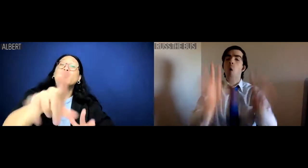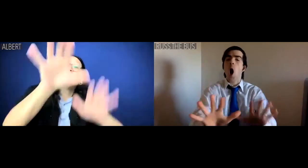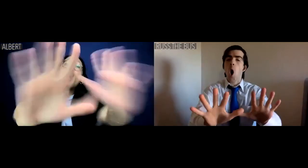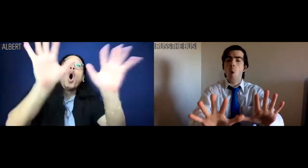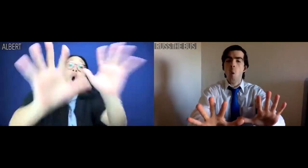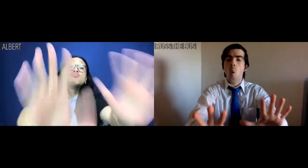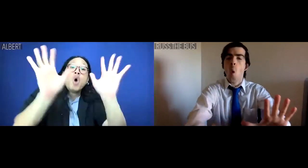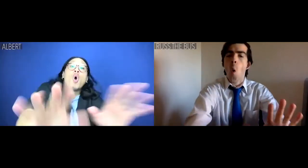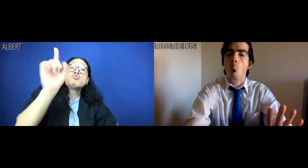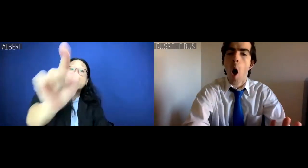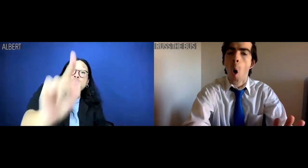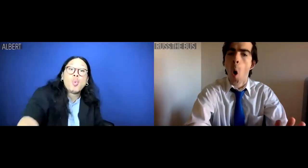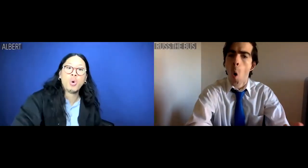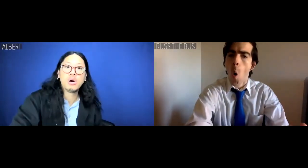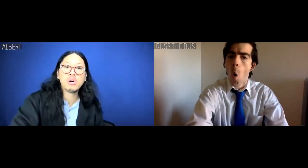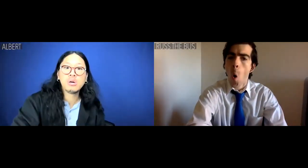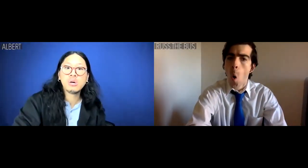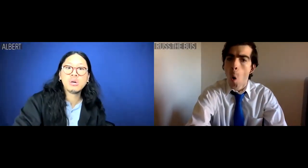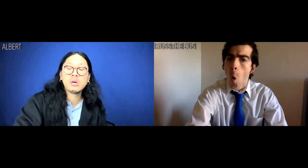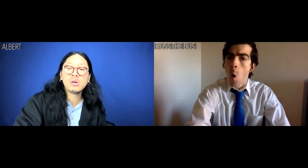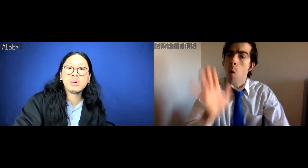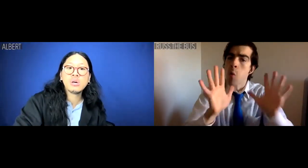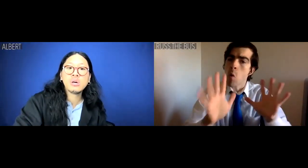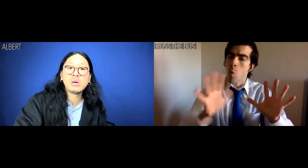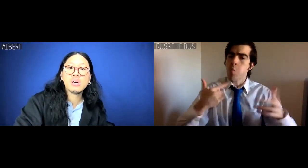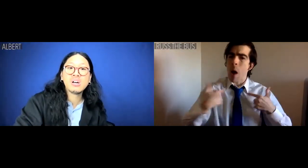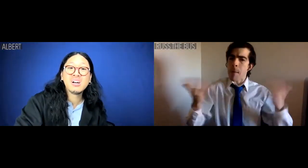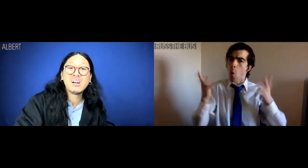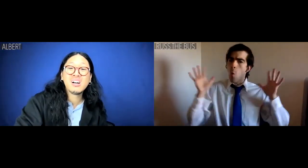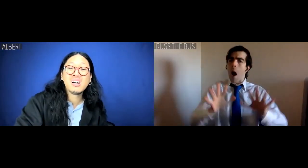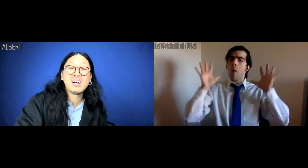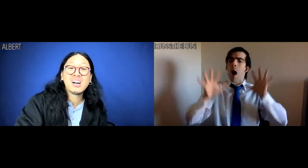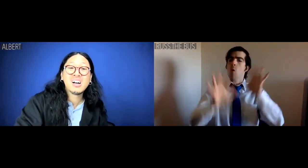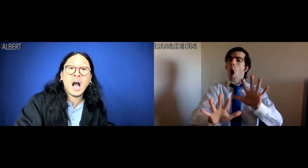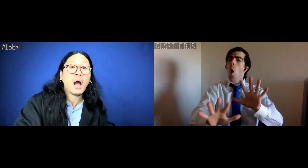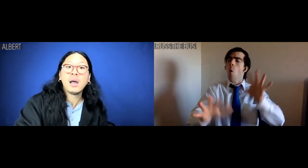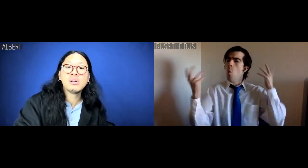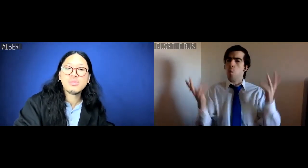Albert: No, you whoa man. YOU. Here, Russ the Bus: Yo but what am I whoa'ing?